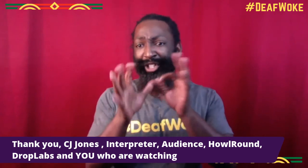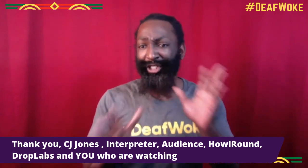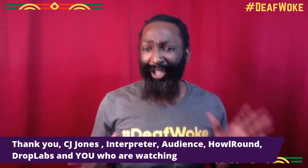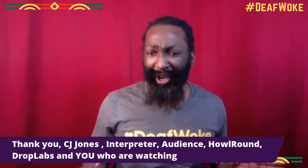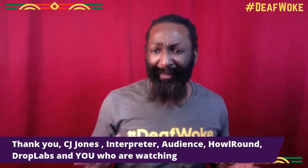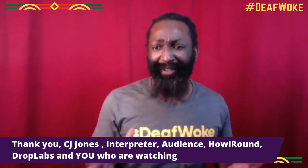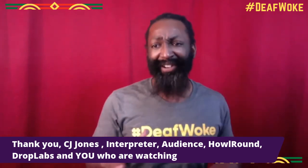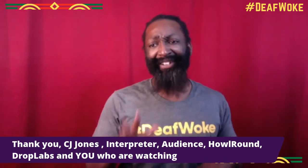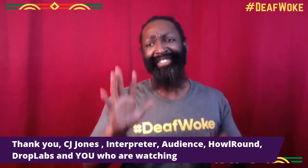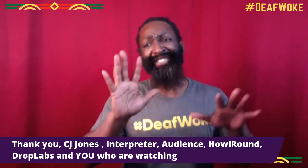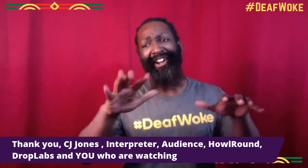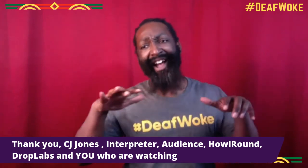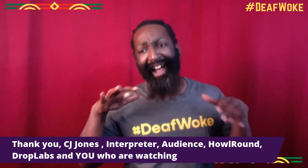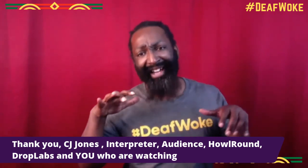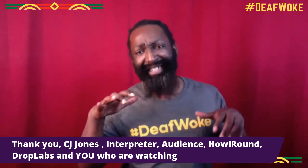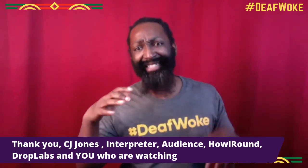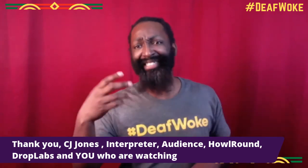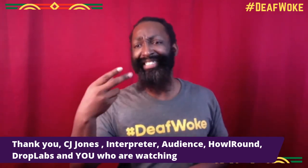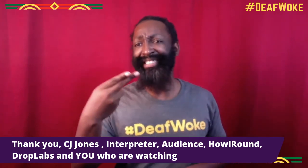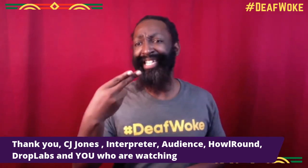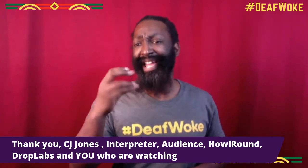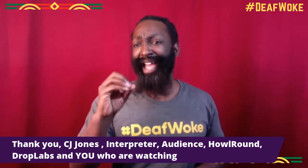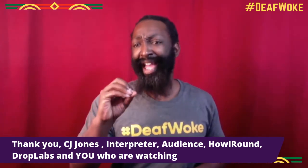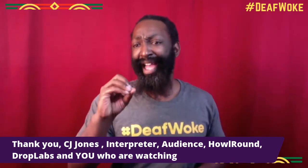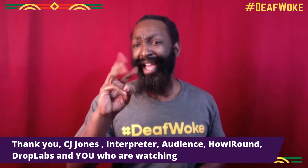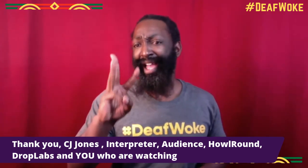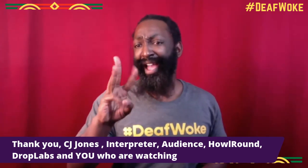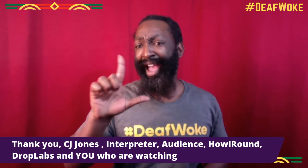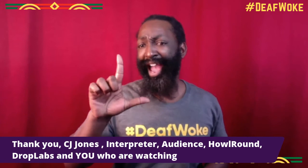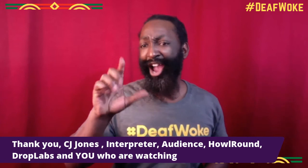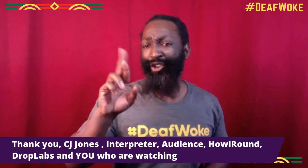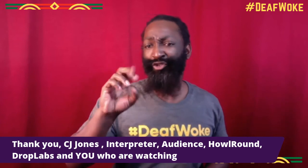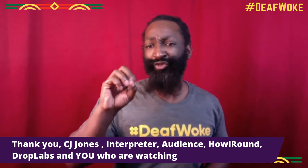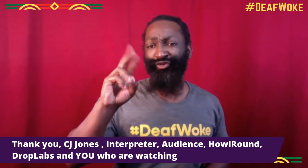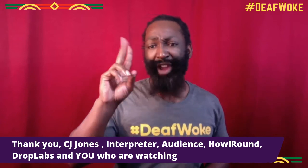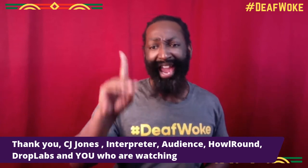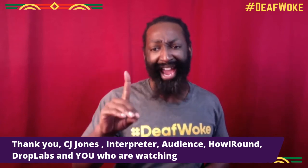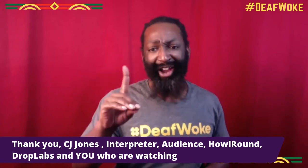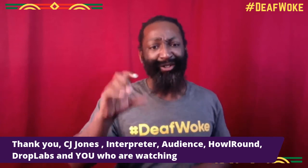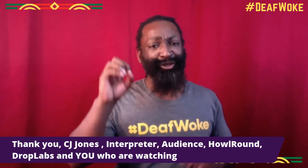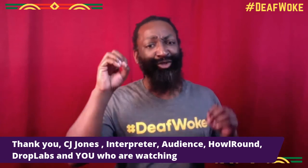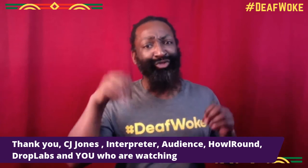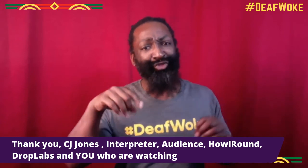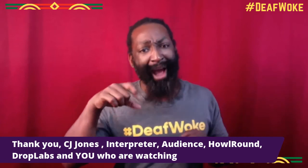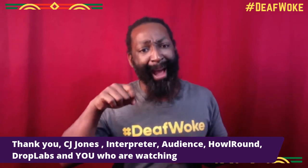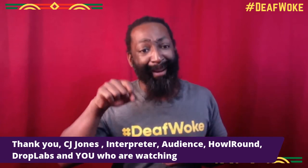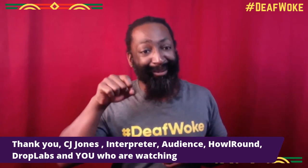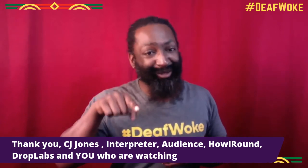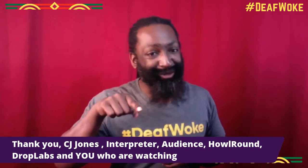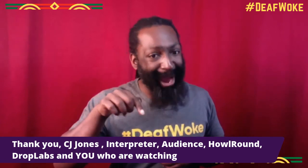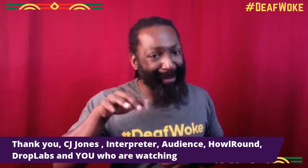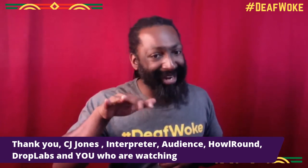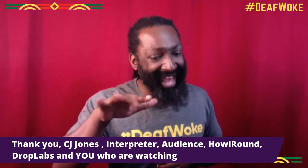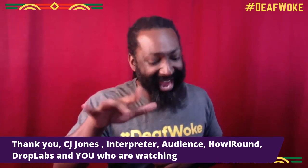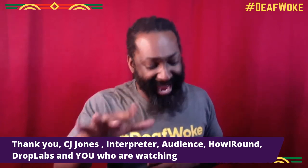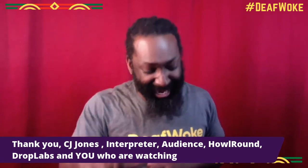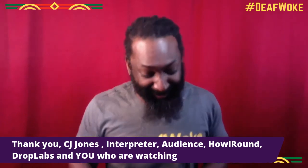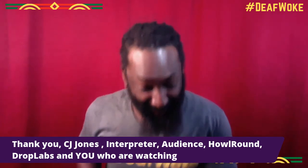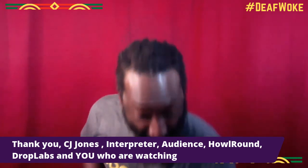I'd like to thank our interpreters. Thank the audience. HowlRound, DropLabs,